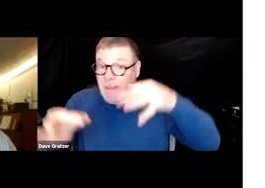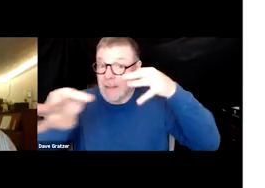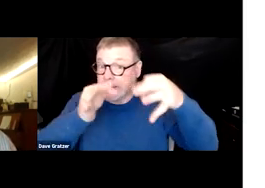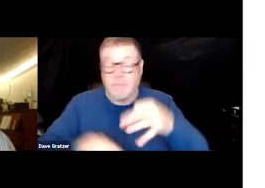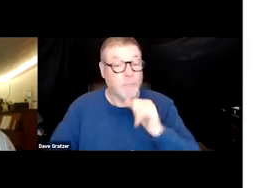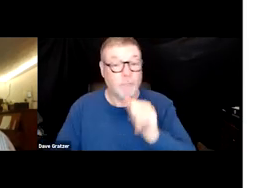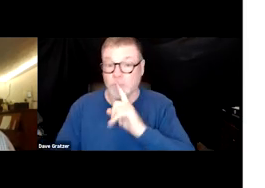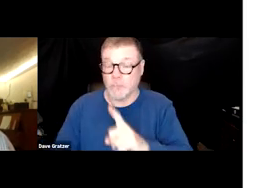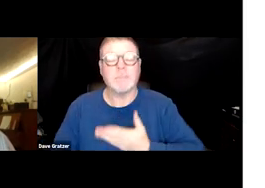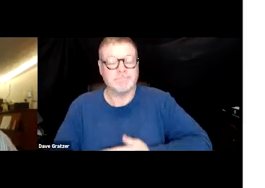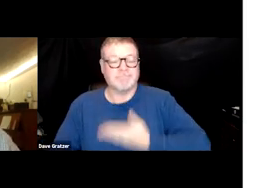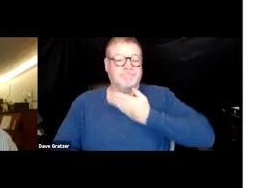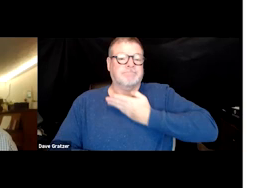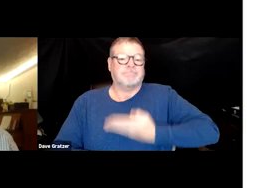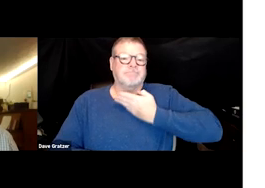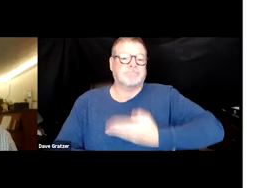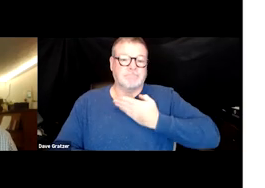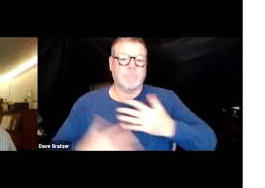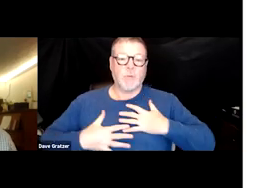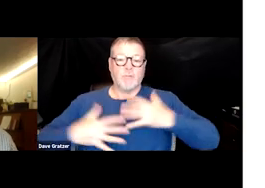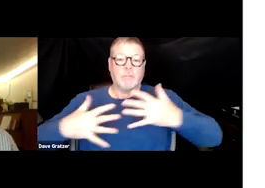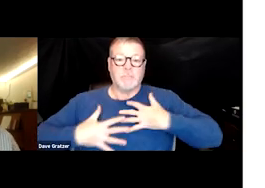It's an upper respiratory infection and it can be mild.